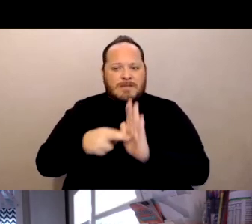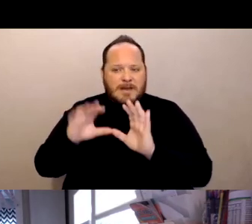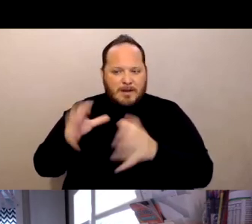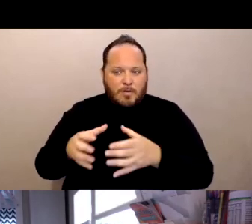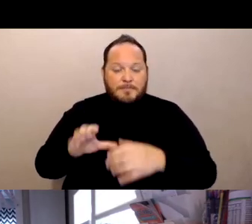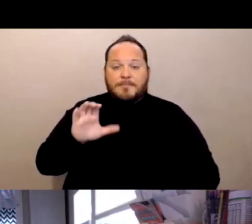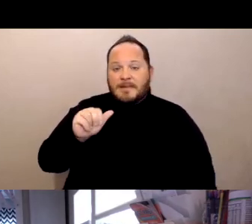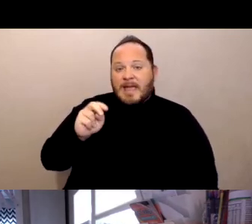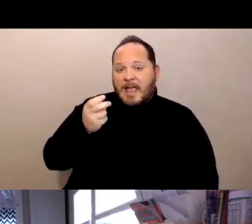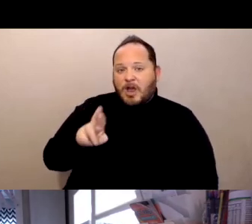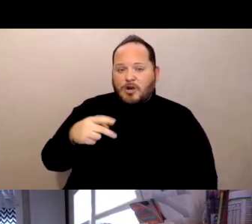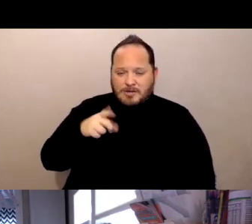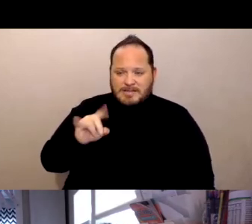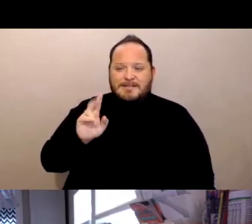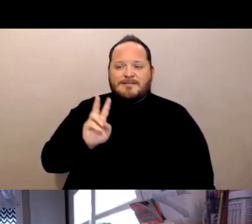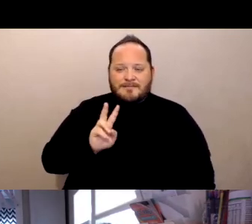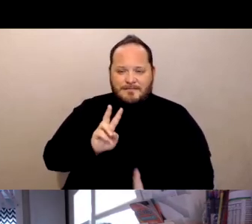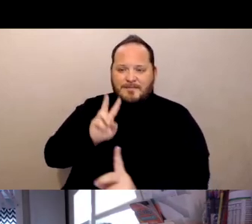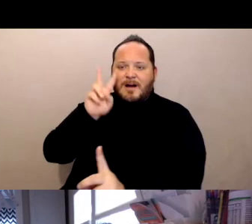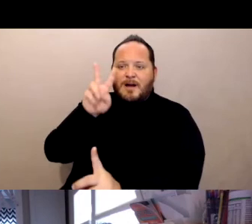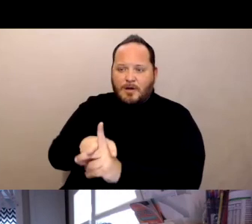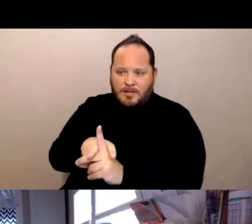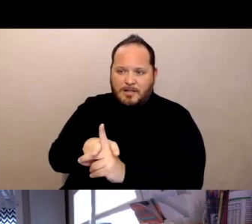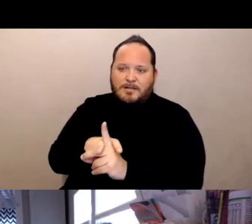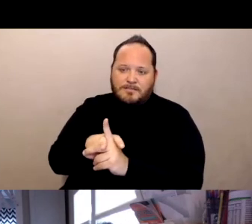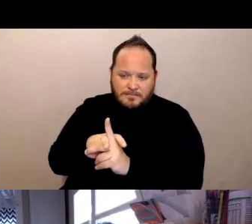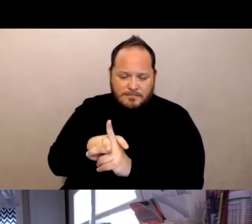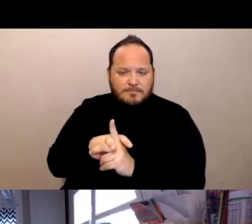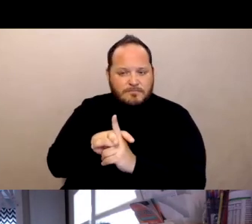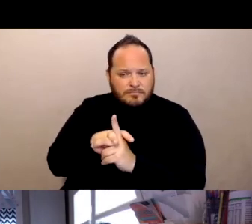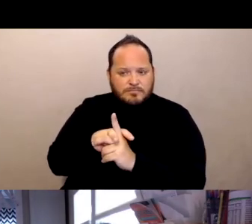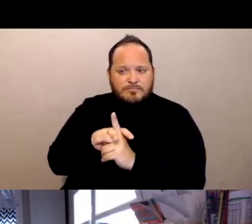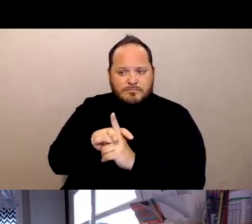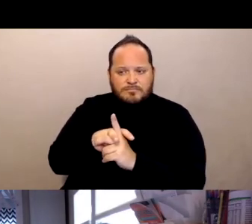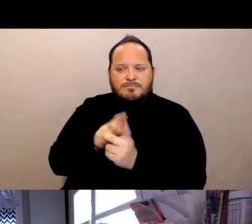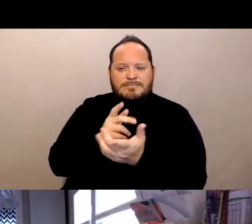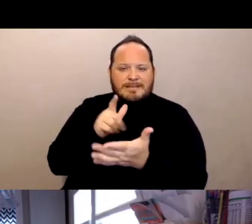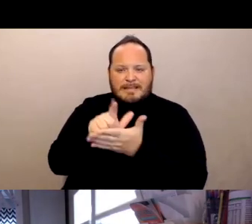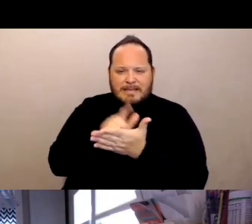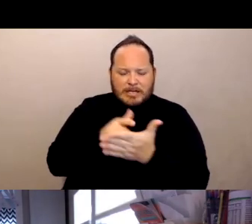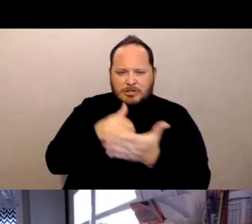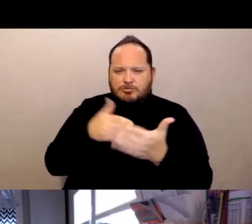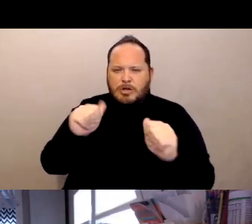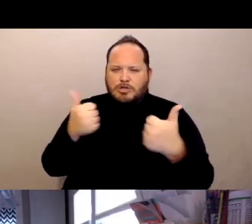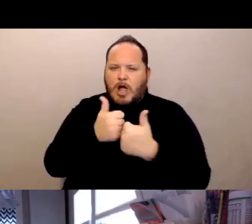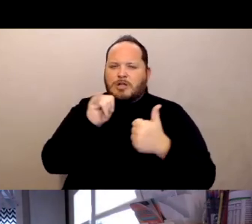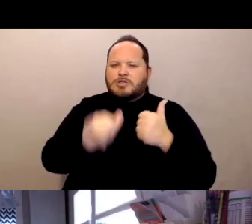of unrepresented residents to challenge the statute that's used to make healthcare decisions on behalf of these folks